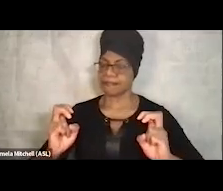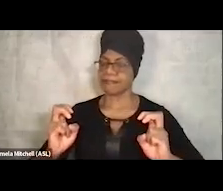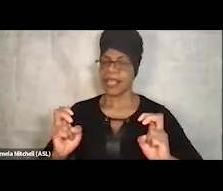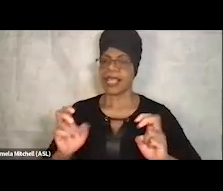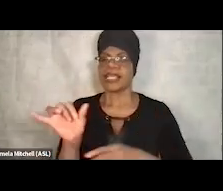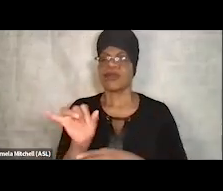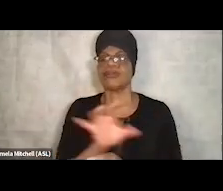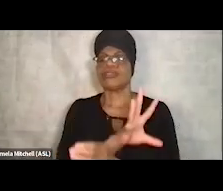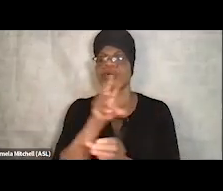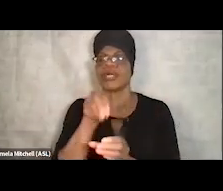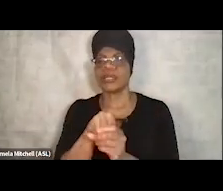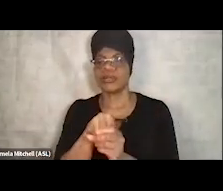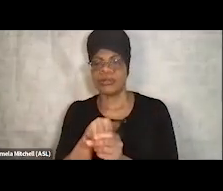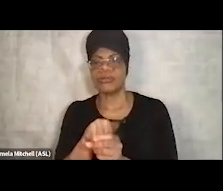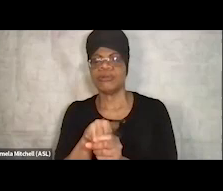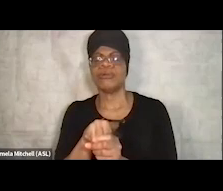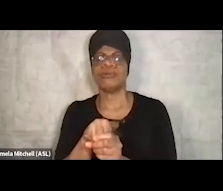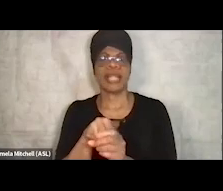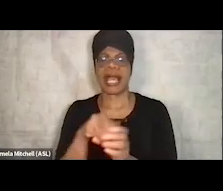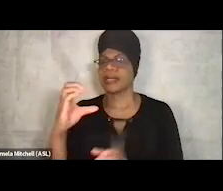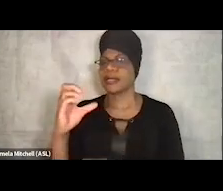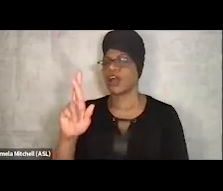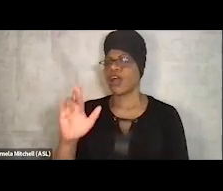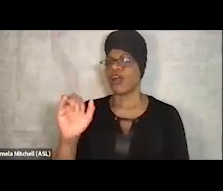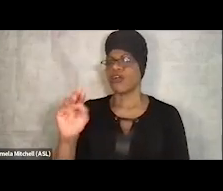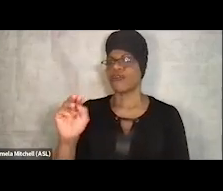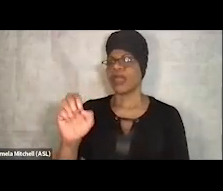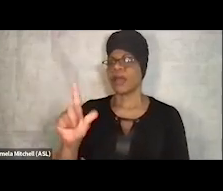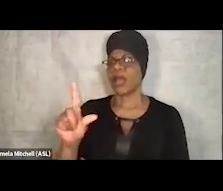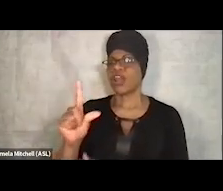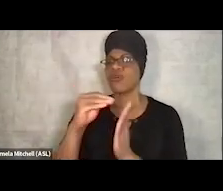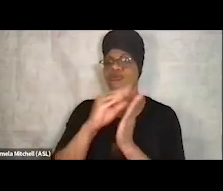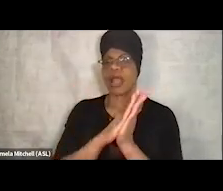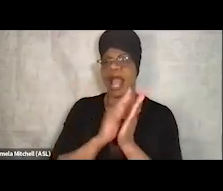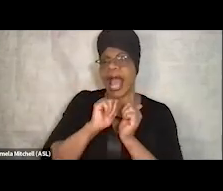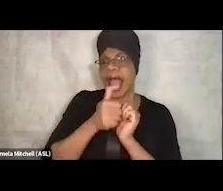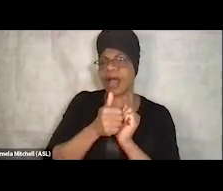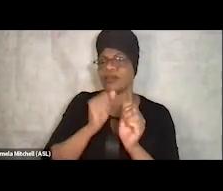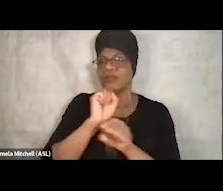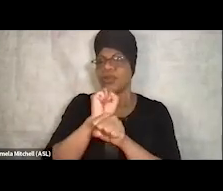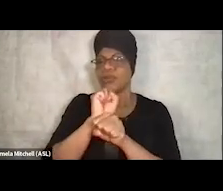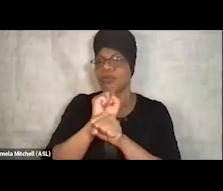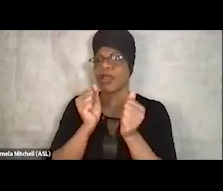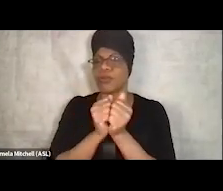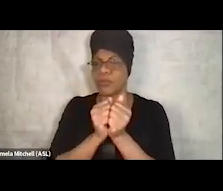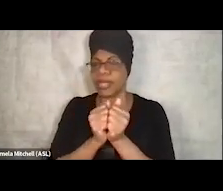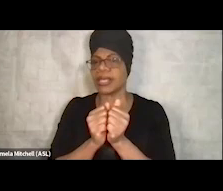overcoming maybe a criminal record. So how do we work with those individuals? And we have partnerships